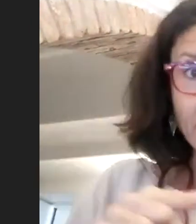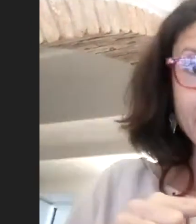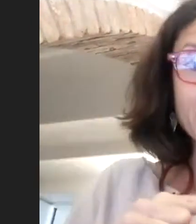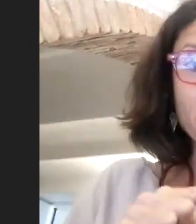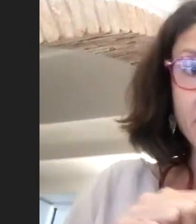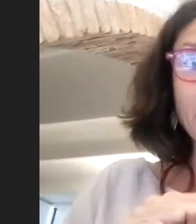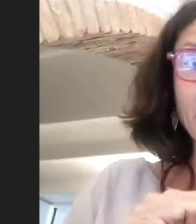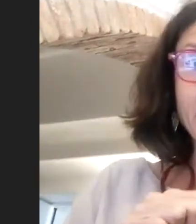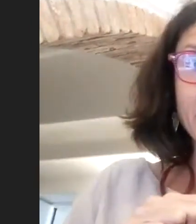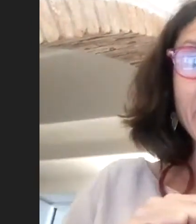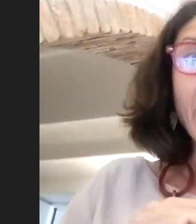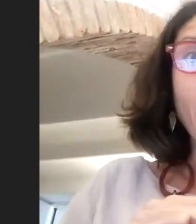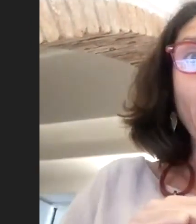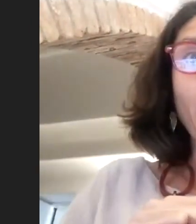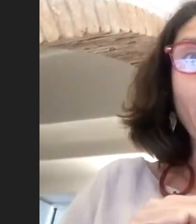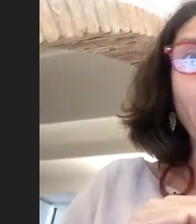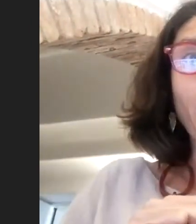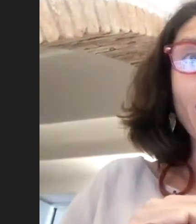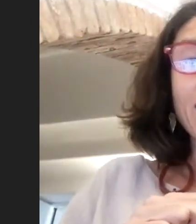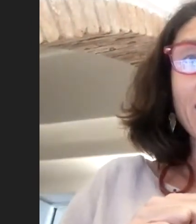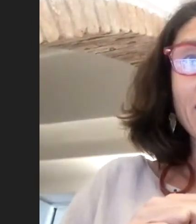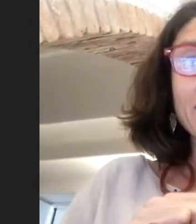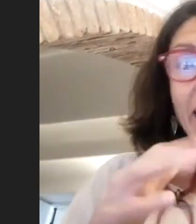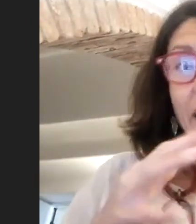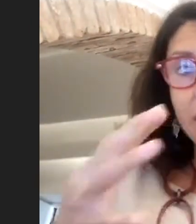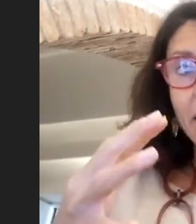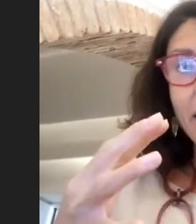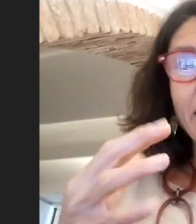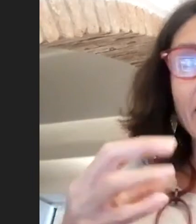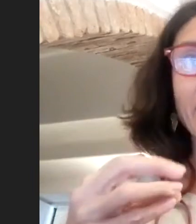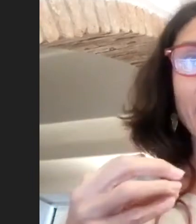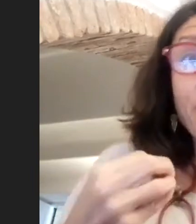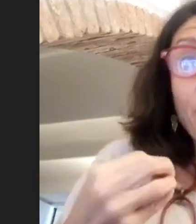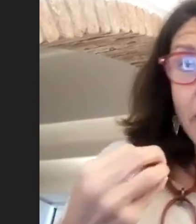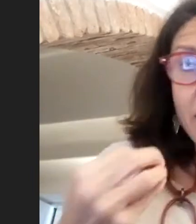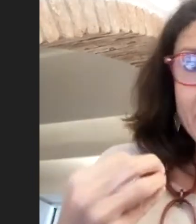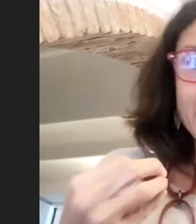and the sustainability level of awareness, sorry.